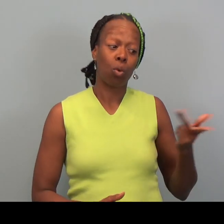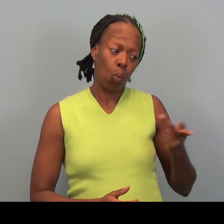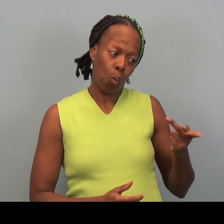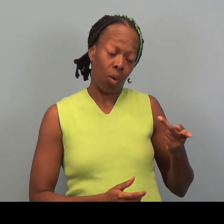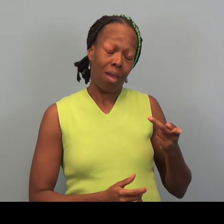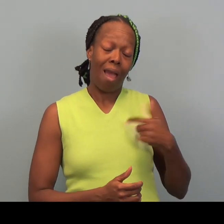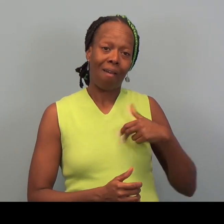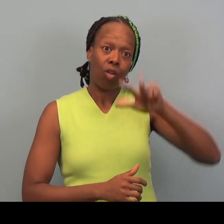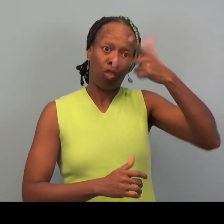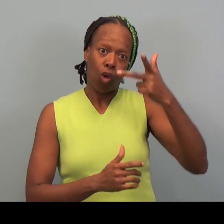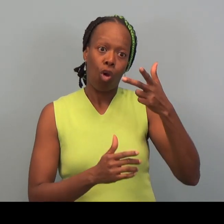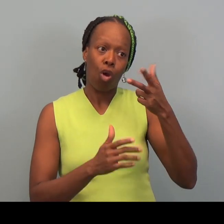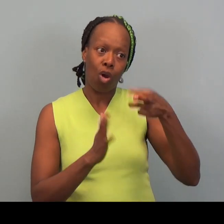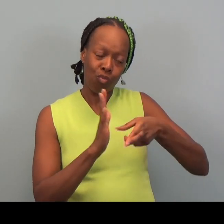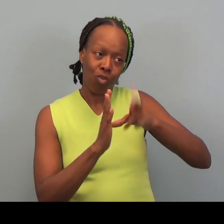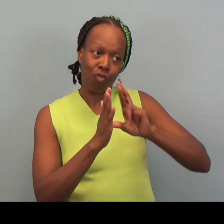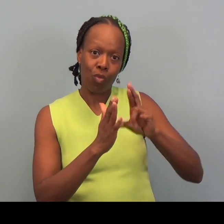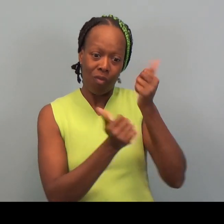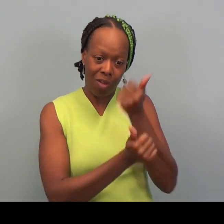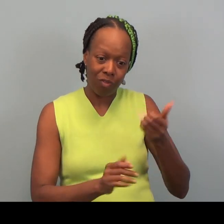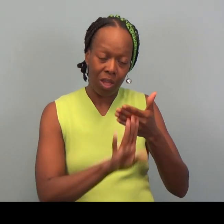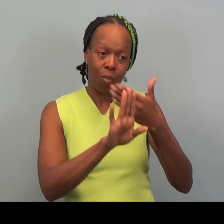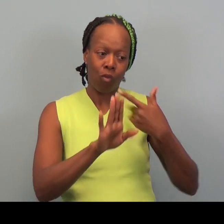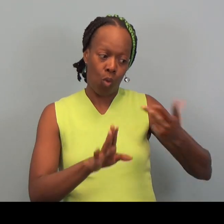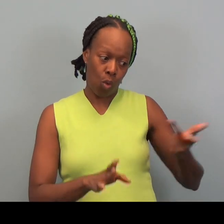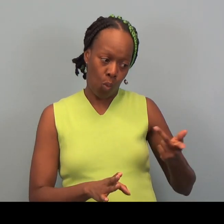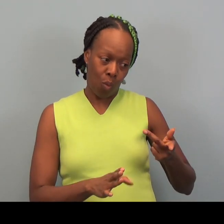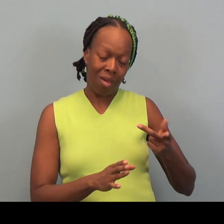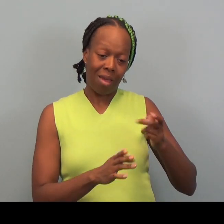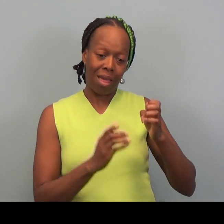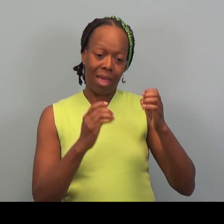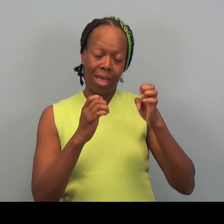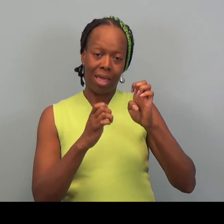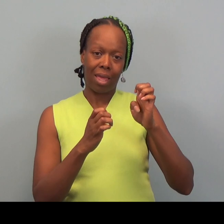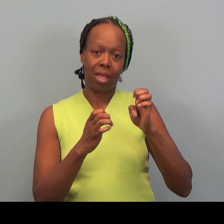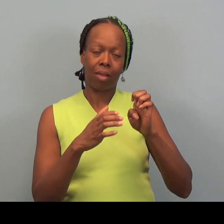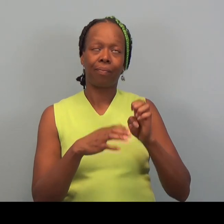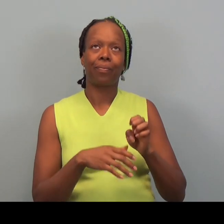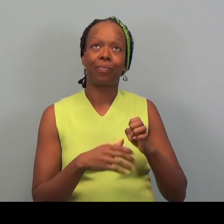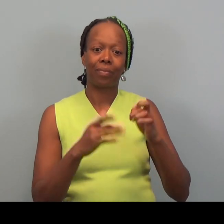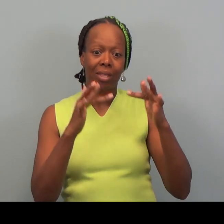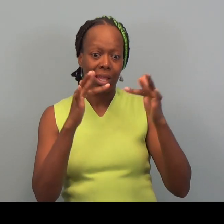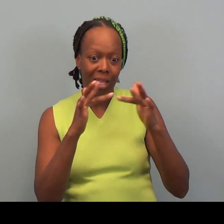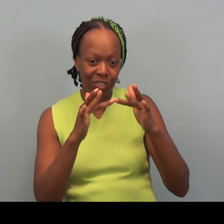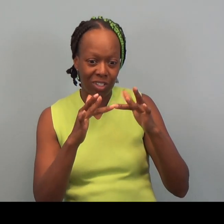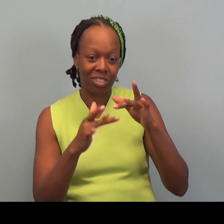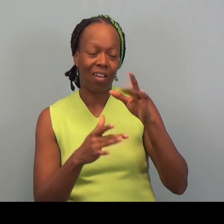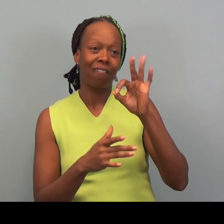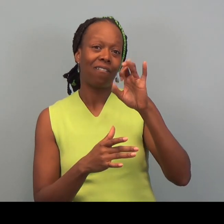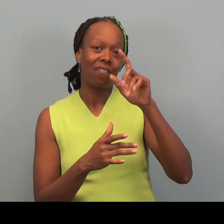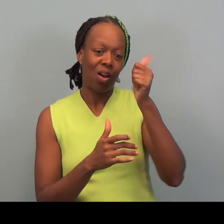Before we electronically file to the IRS And Minnesota or Departments of Revenue